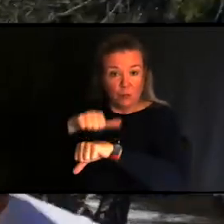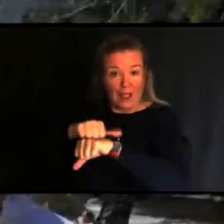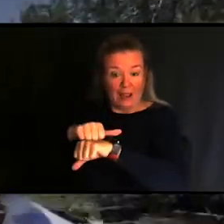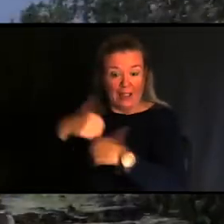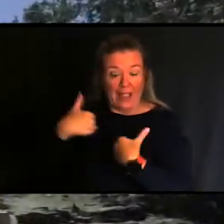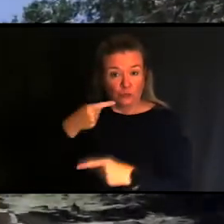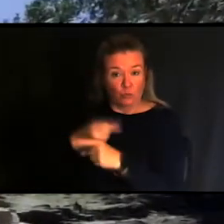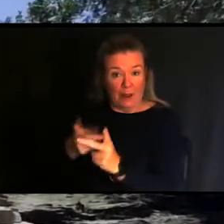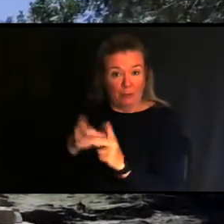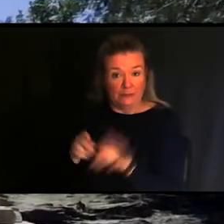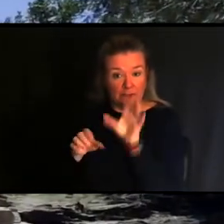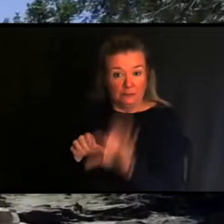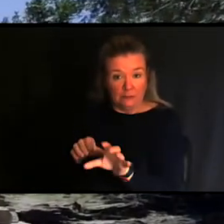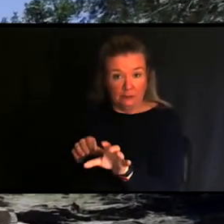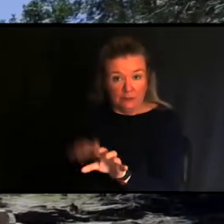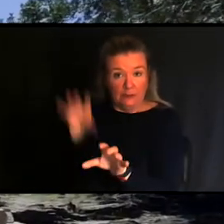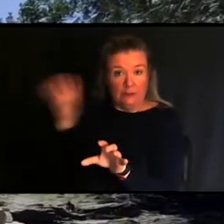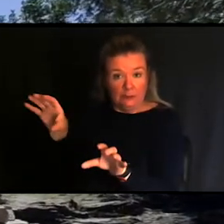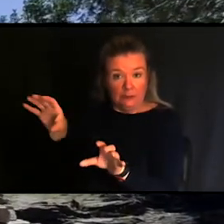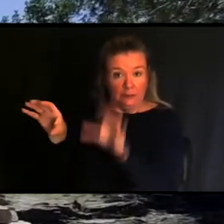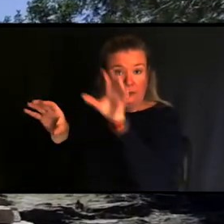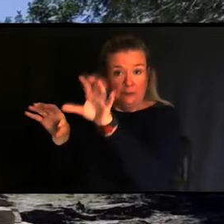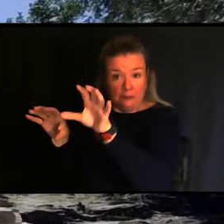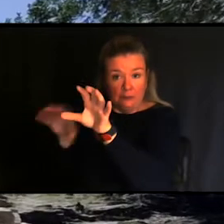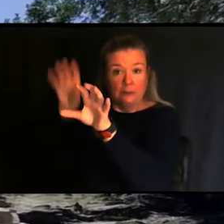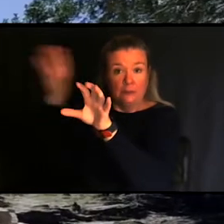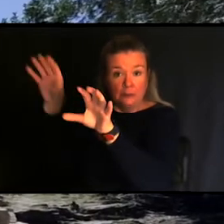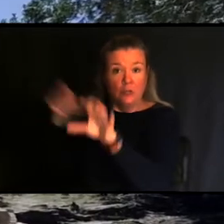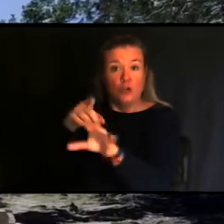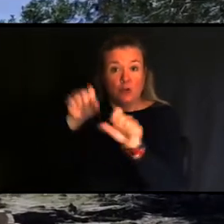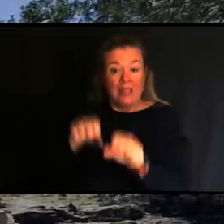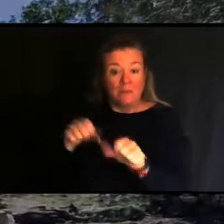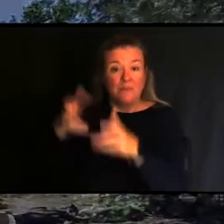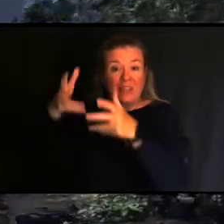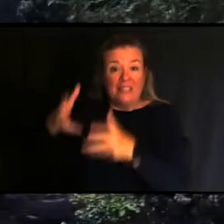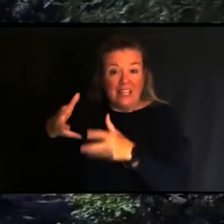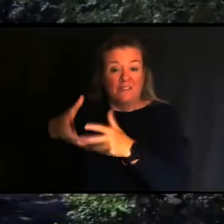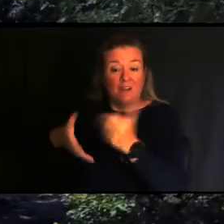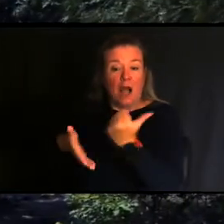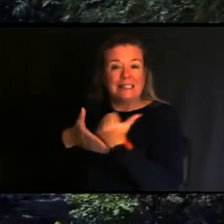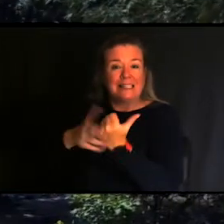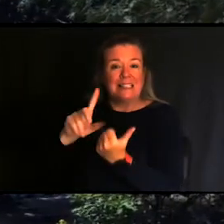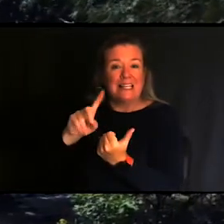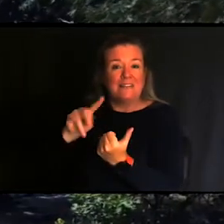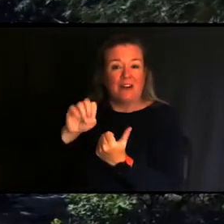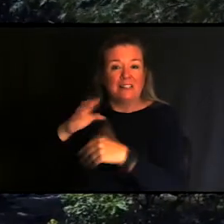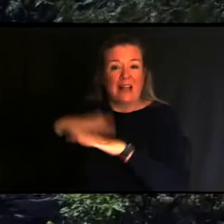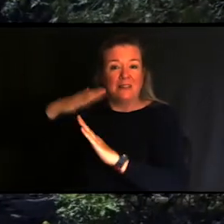so that it becomes a transfer. So you can leave an assistive device at the top of the hill, scoot over on a rock, and